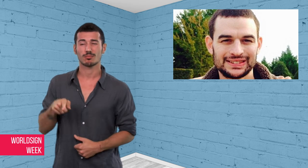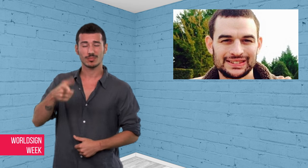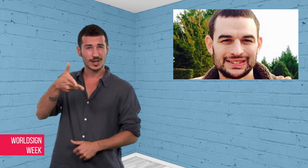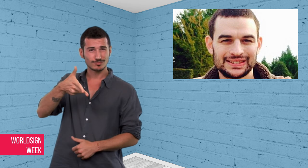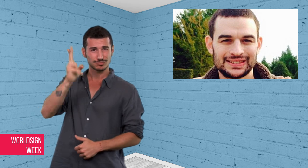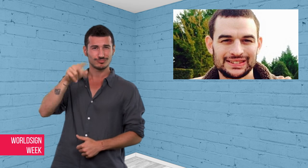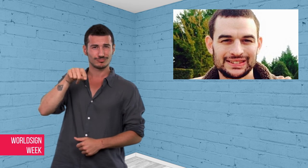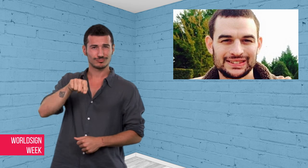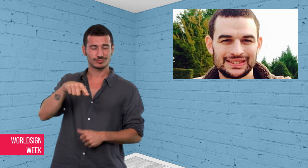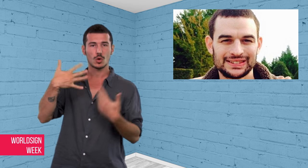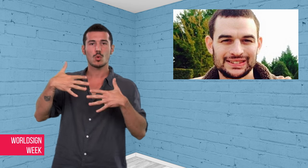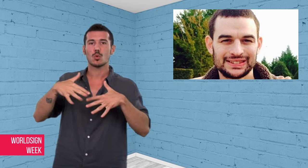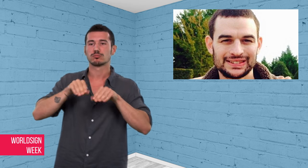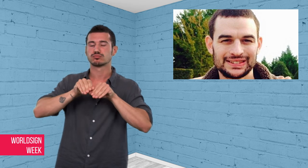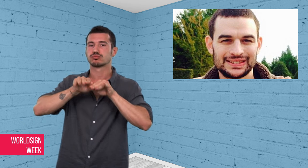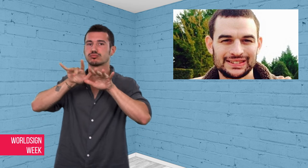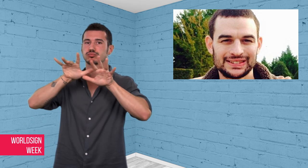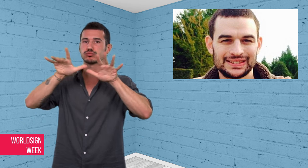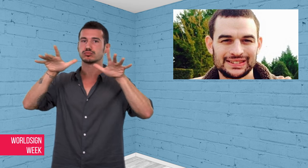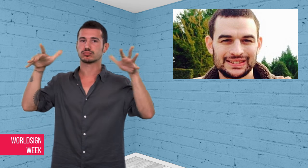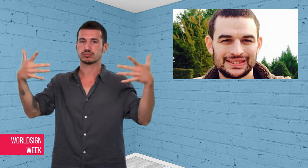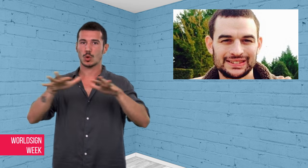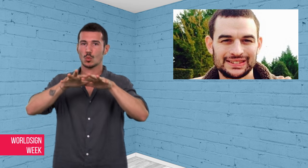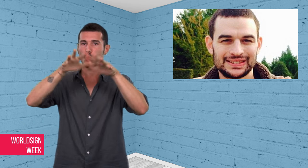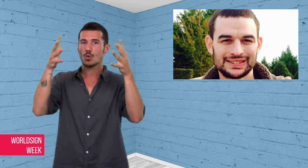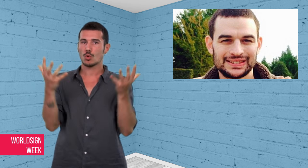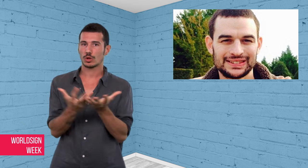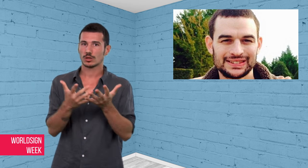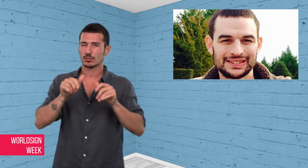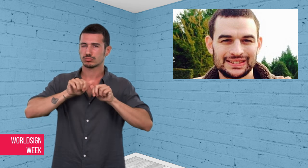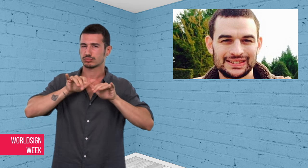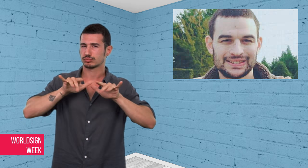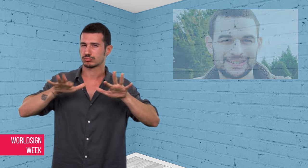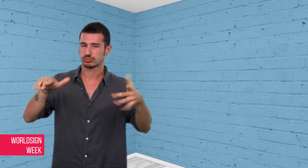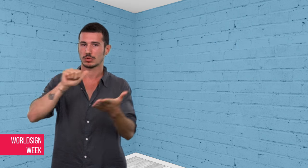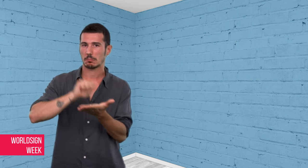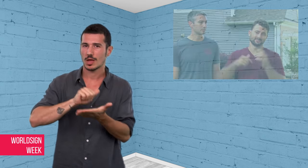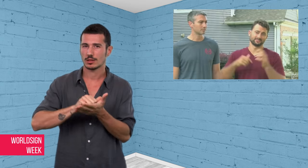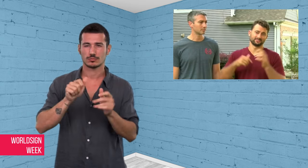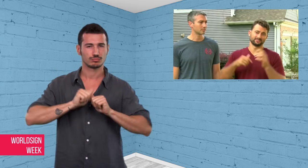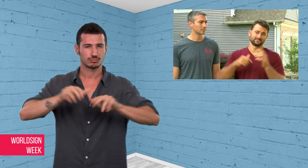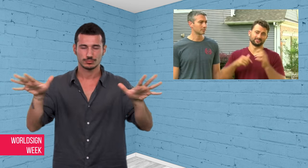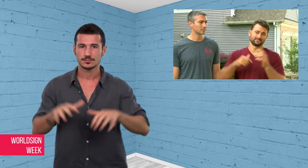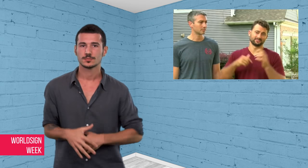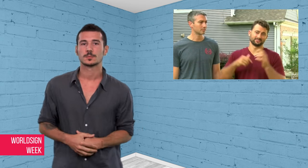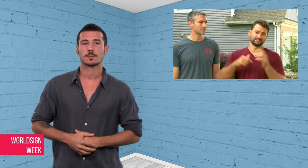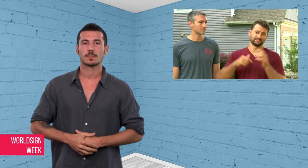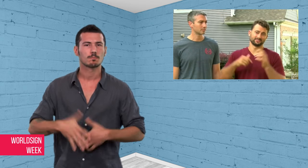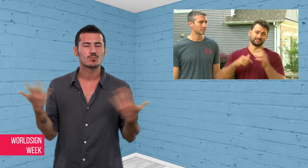This shooting caused widespread media coverage around the world. What happened?